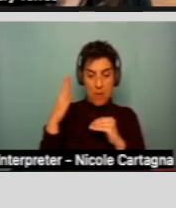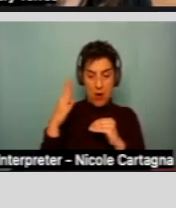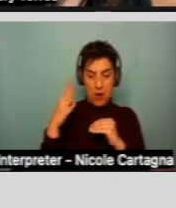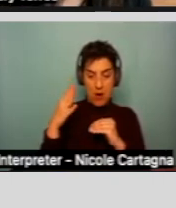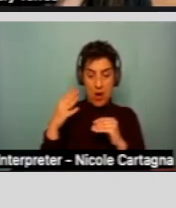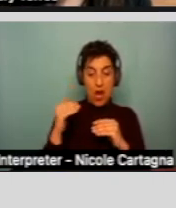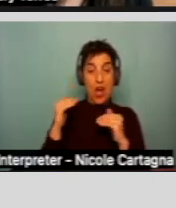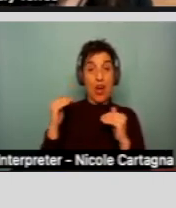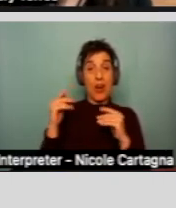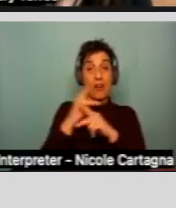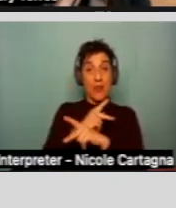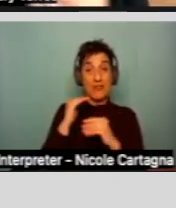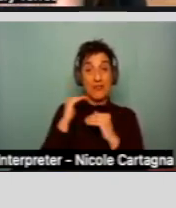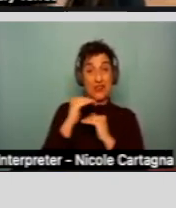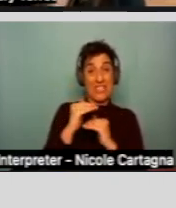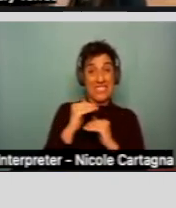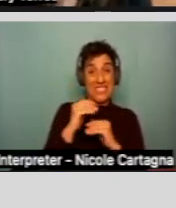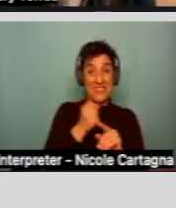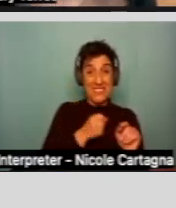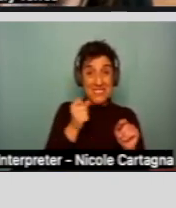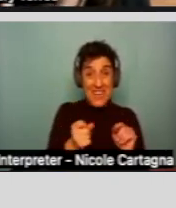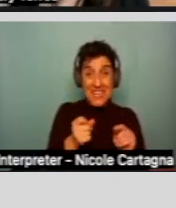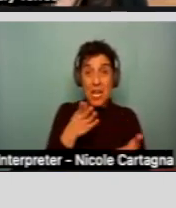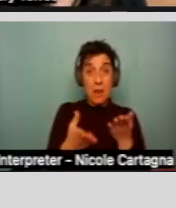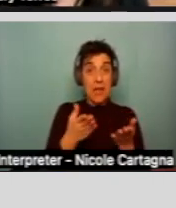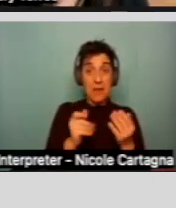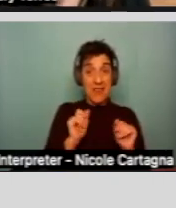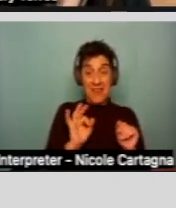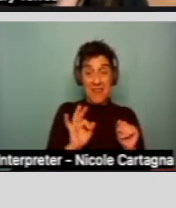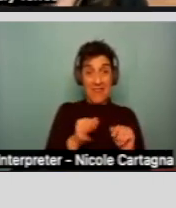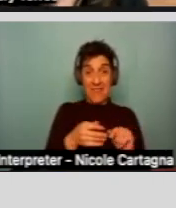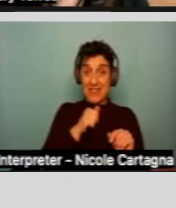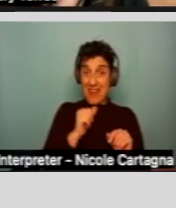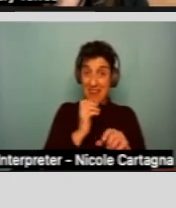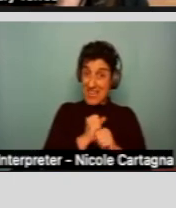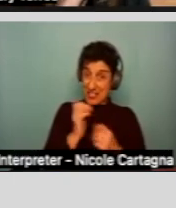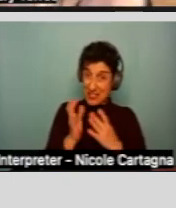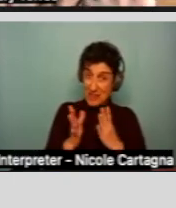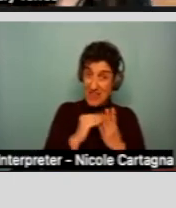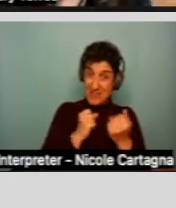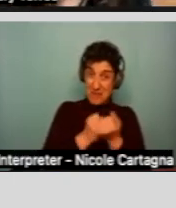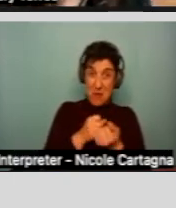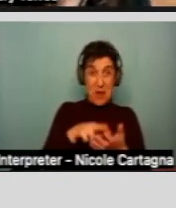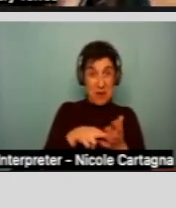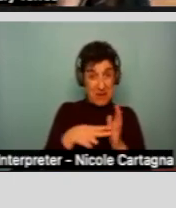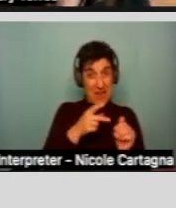that child needs to go into a facility if he doesn't get the services and support sooner.